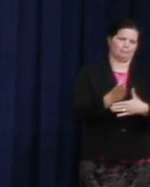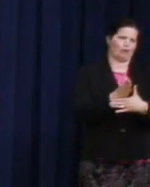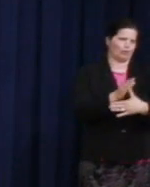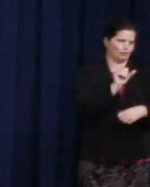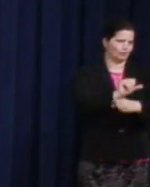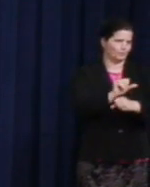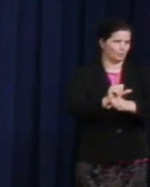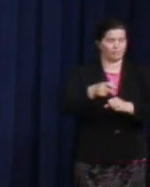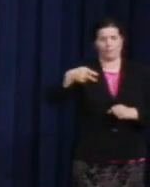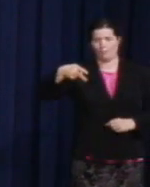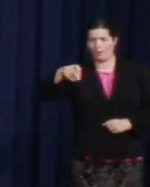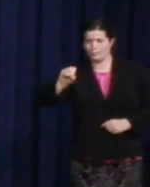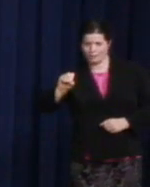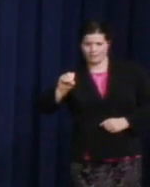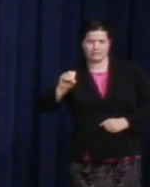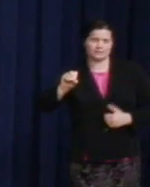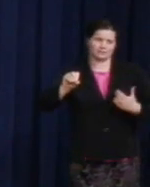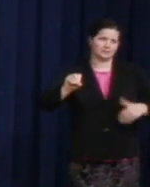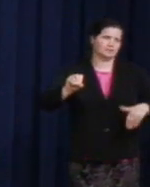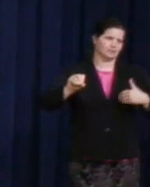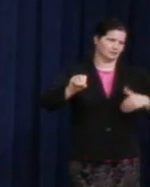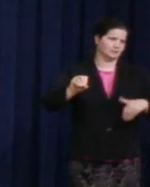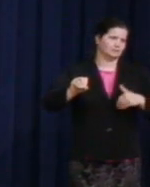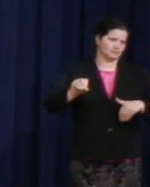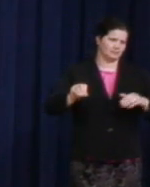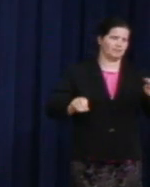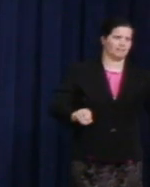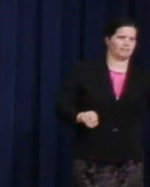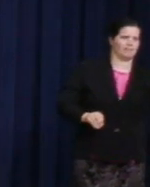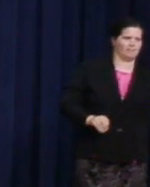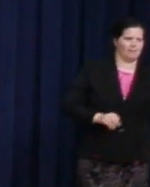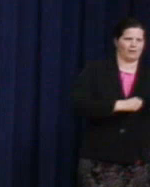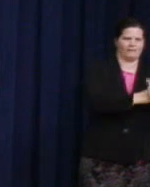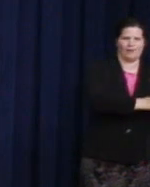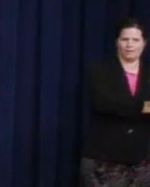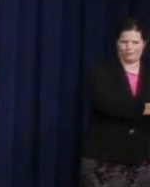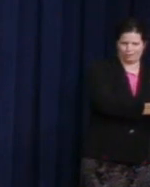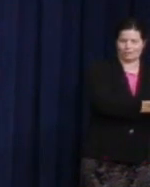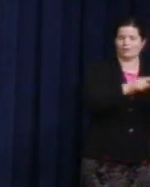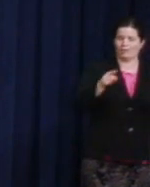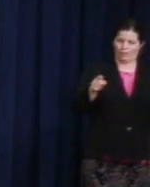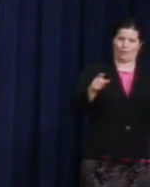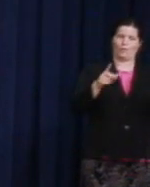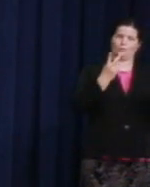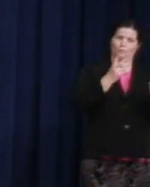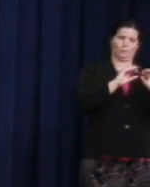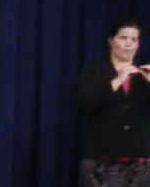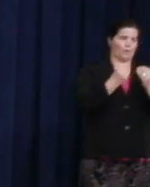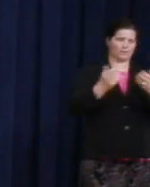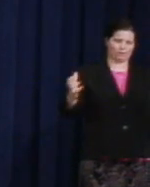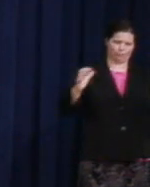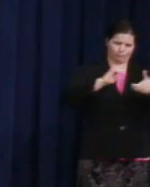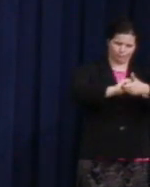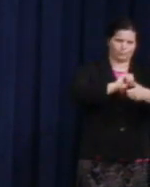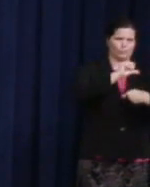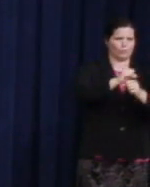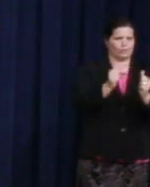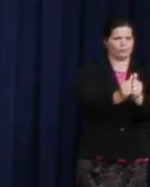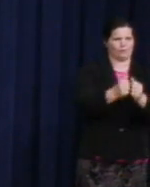something that Milk Foundation volunteers have been working with them for two years now when they made the decision to go ahead and move